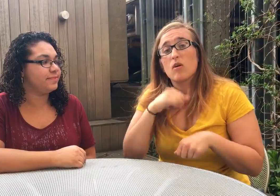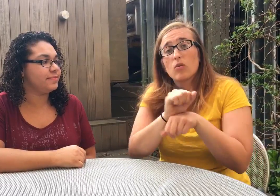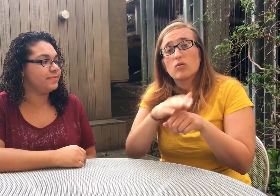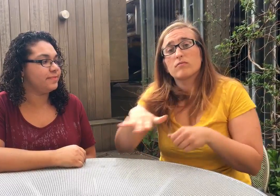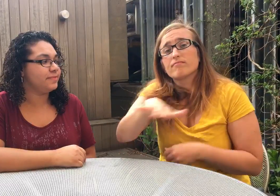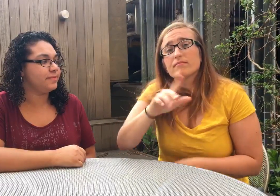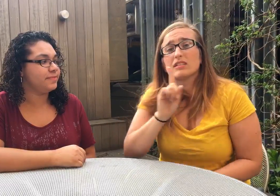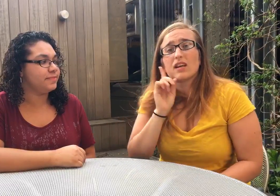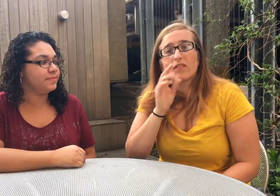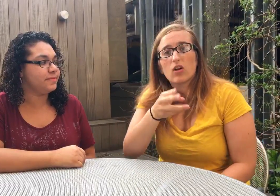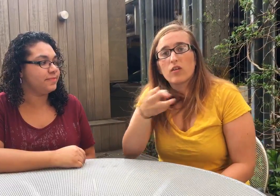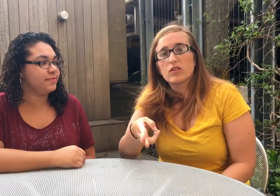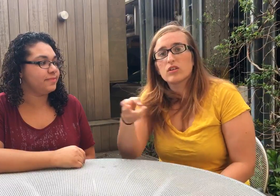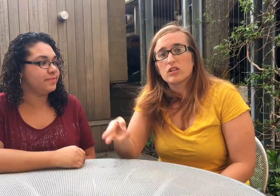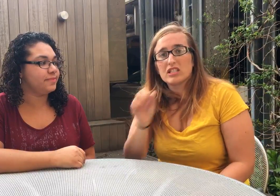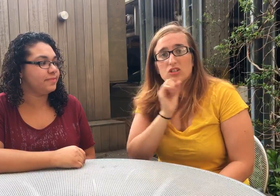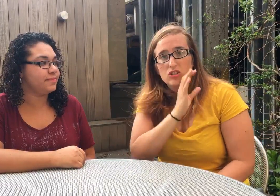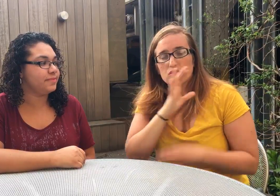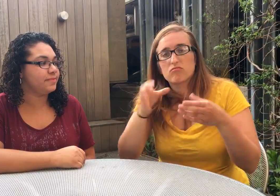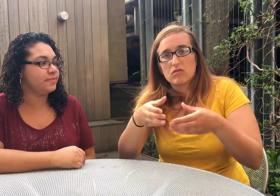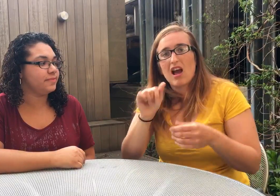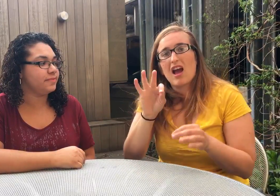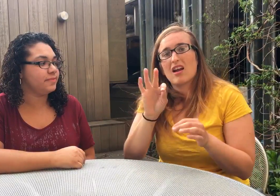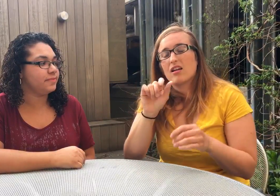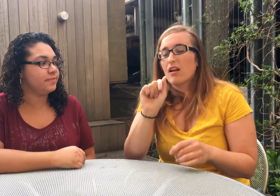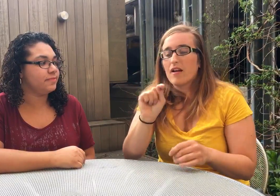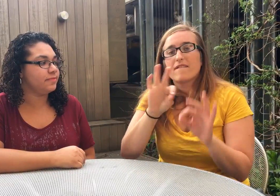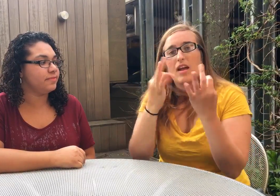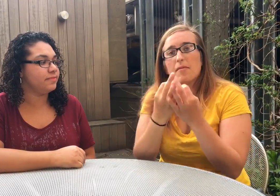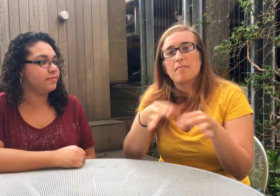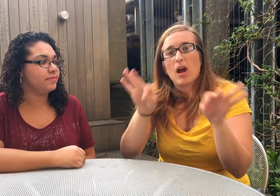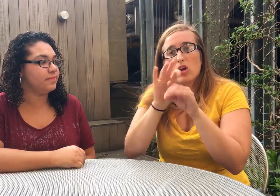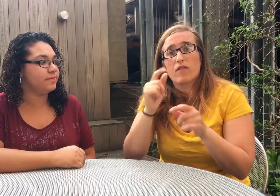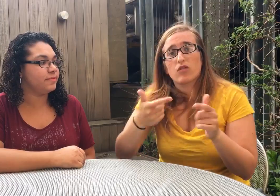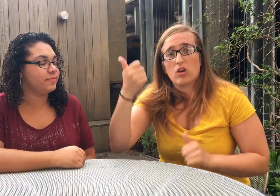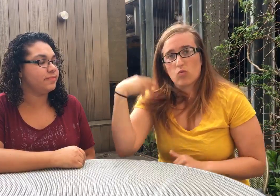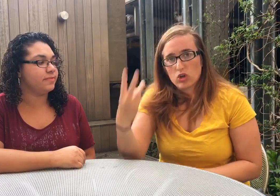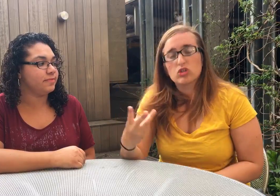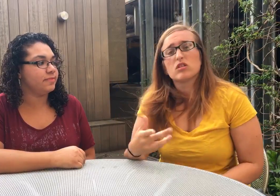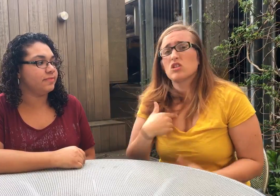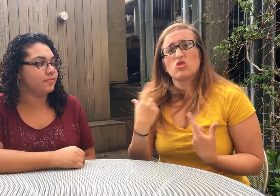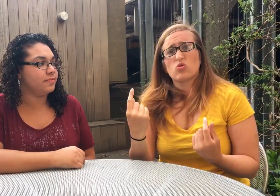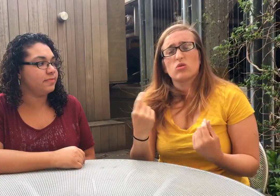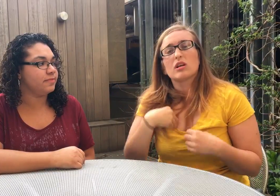I work with Deaf and Hard of Hearing senior citizens at Family Matters Greater Washington.